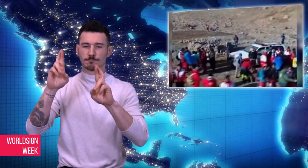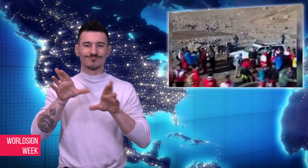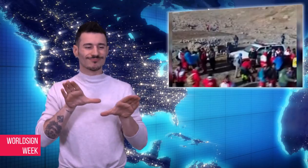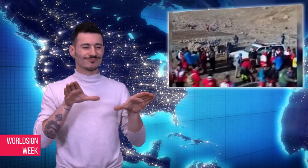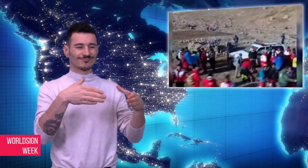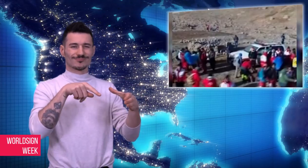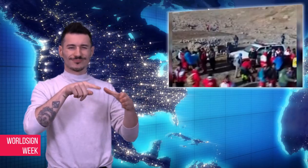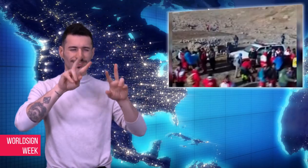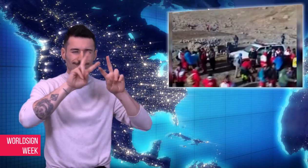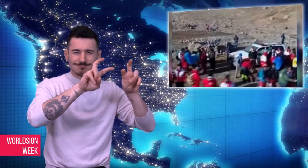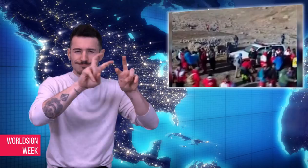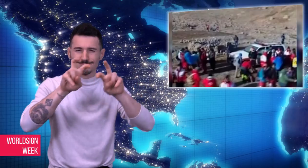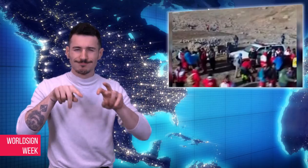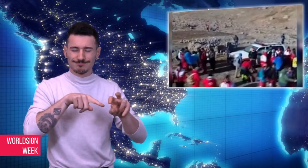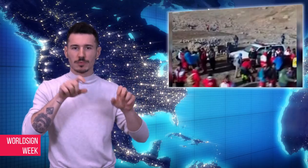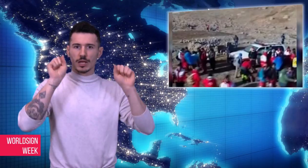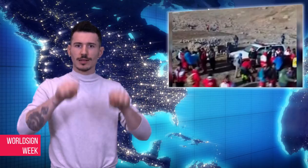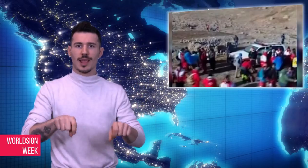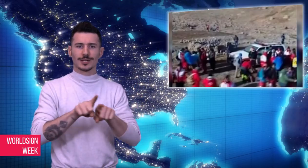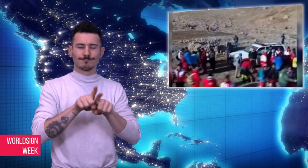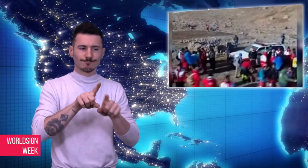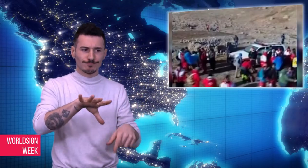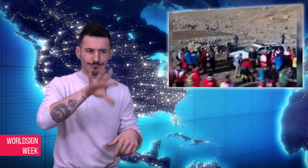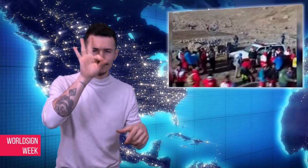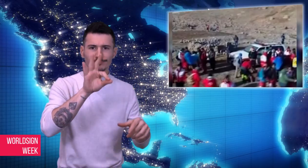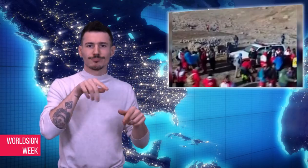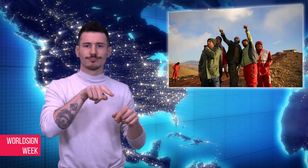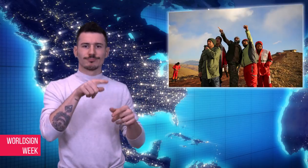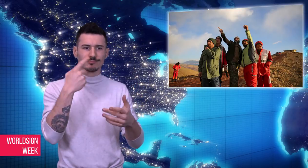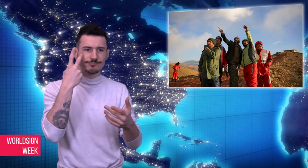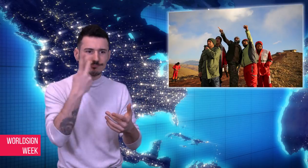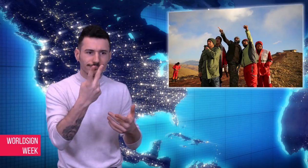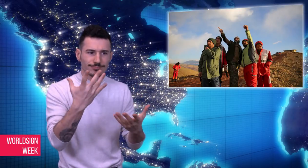delivered to Aseman Airlines, the carrier